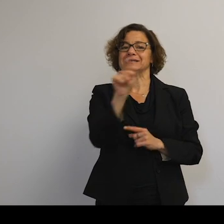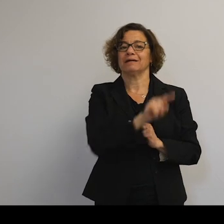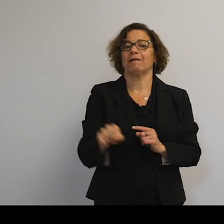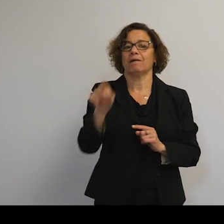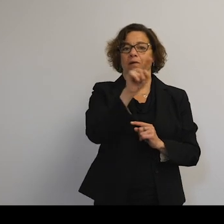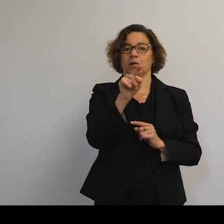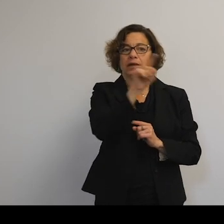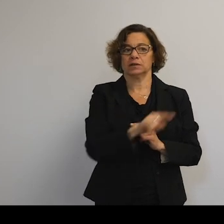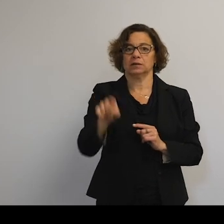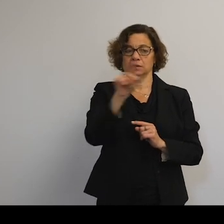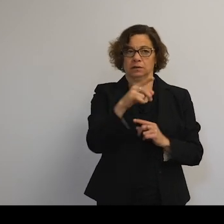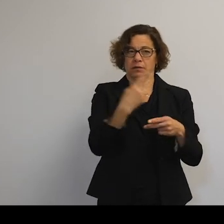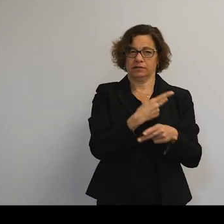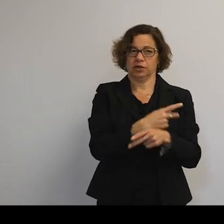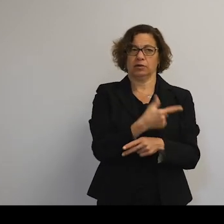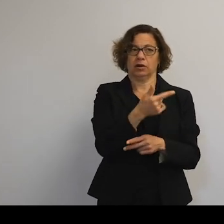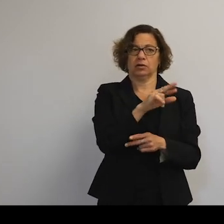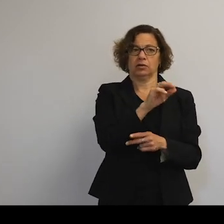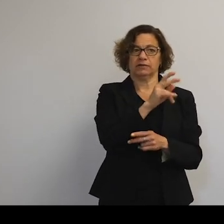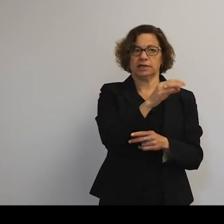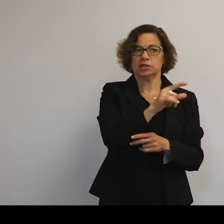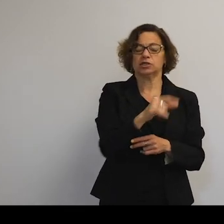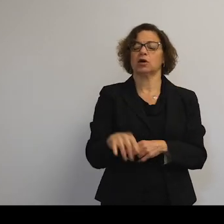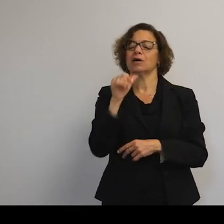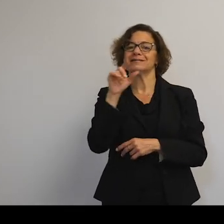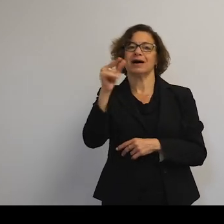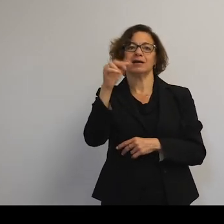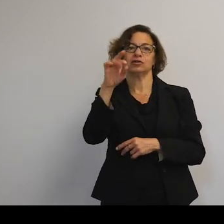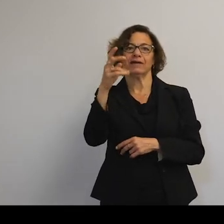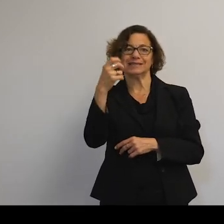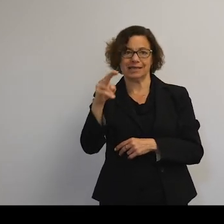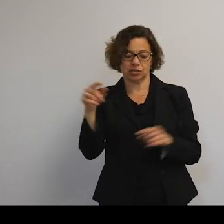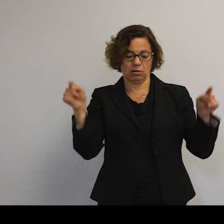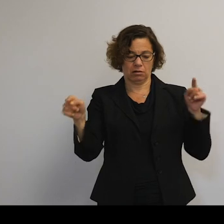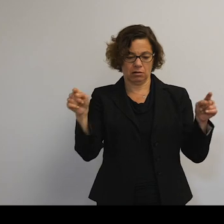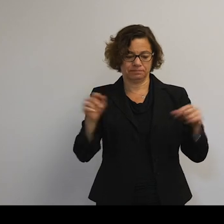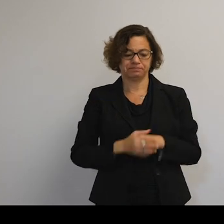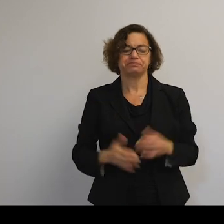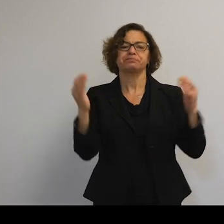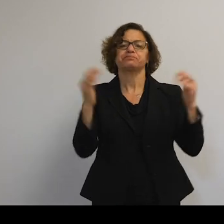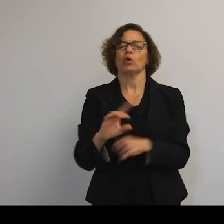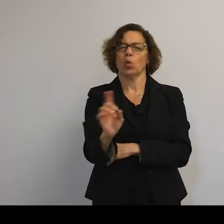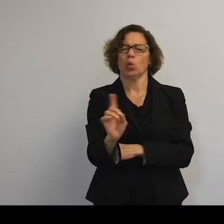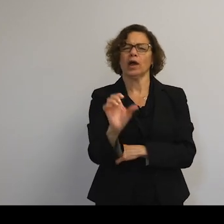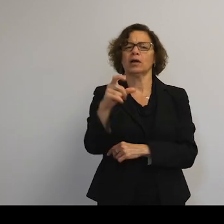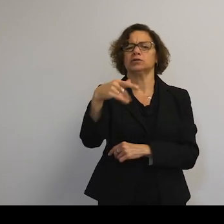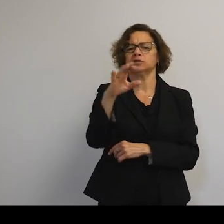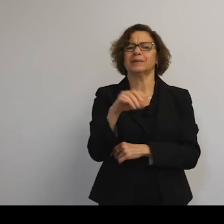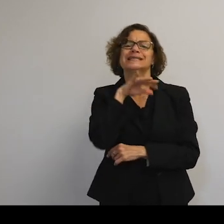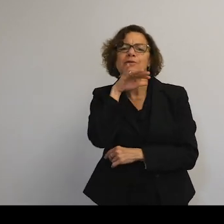And hopefully, we can work out where they're going to go to. But where is space debris? So we want to get a feel for where this stuff is